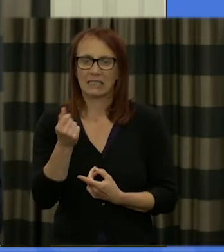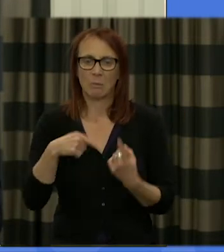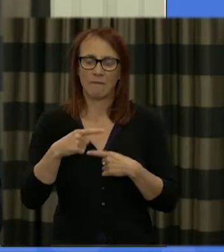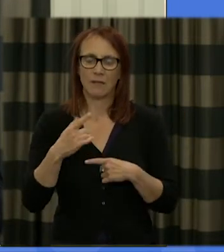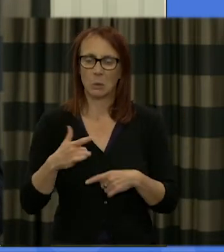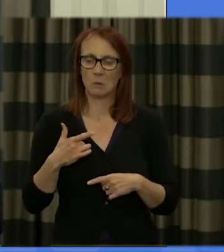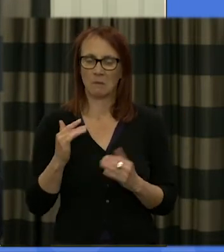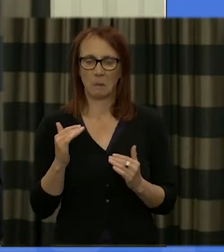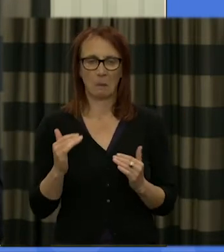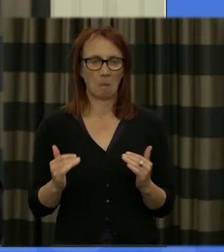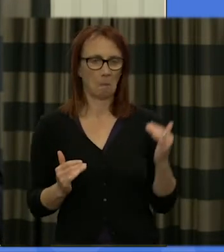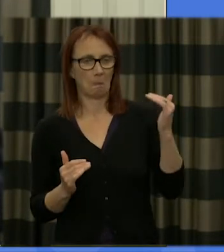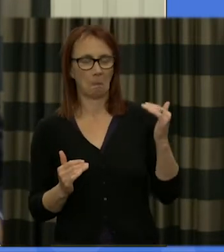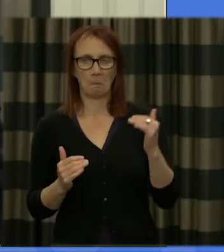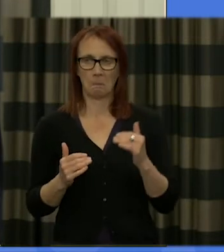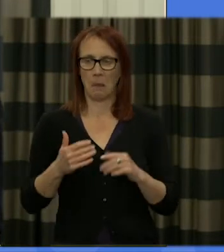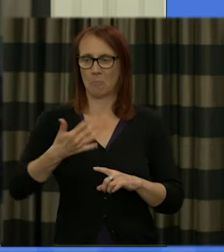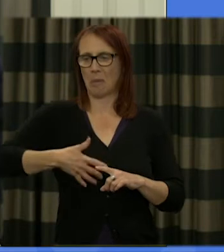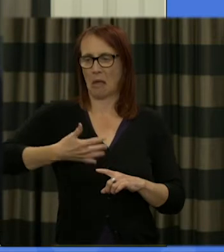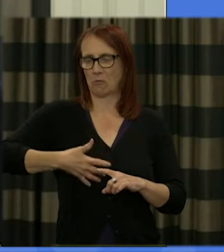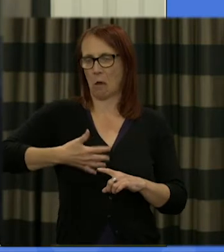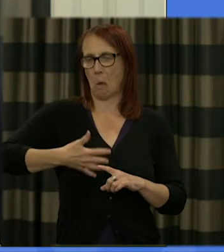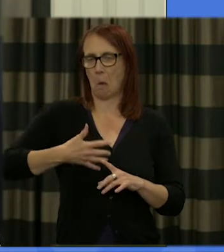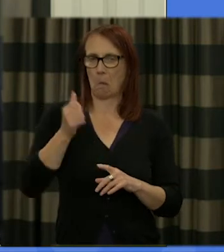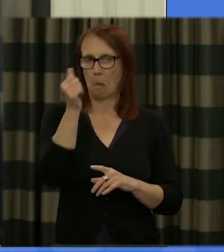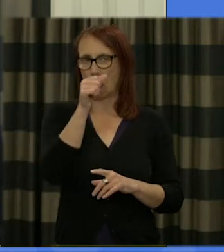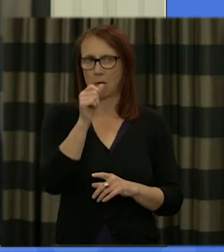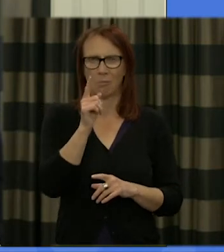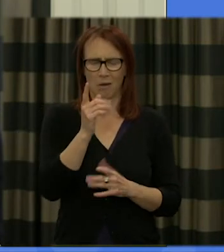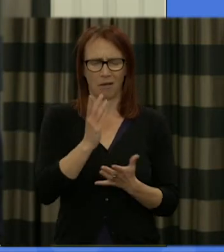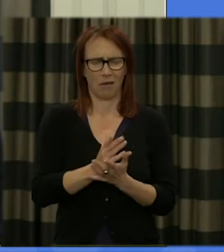or background or understanding it's a real interesting journey for us as well